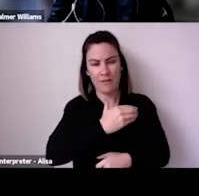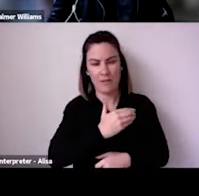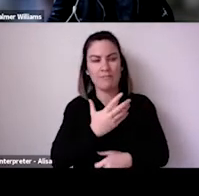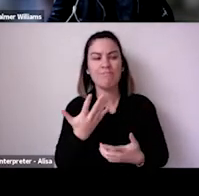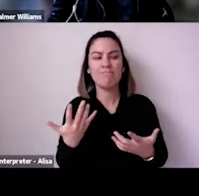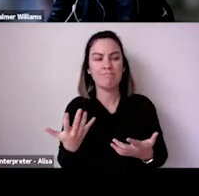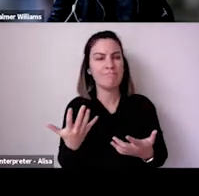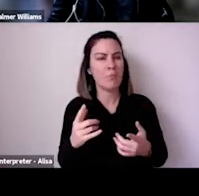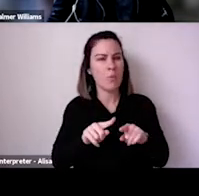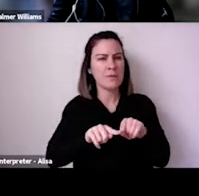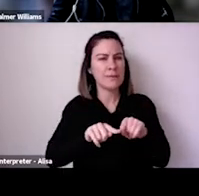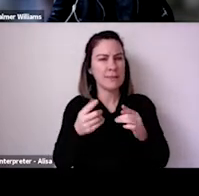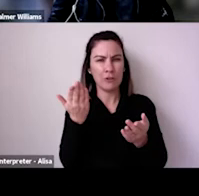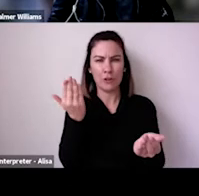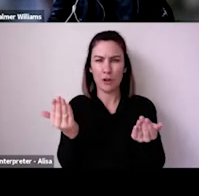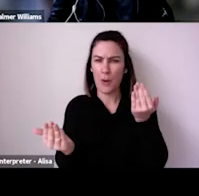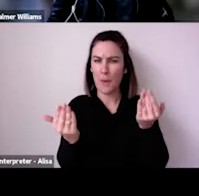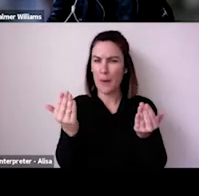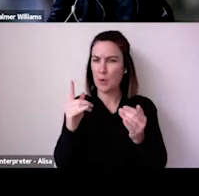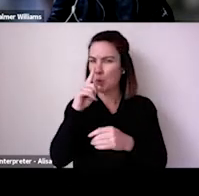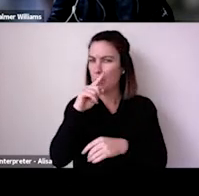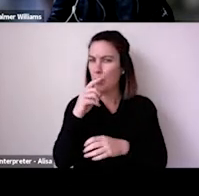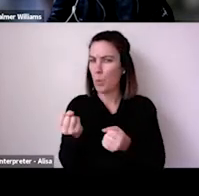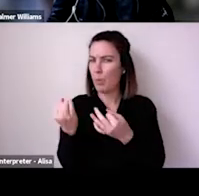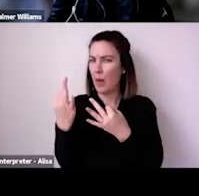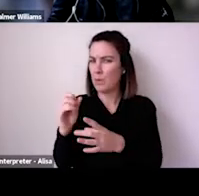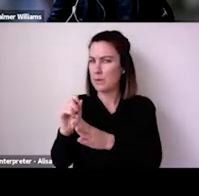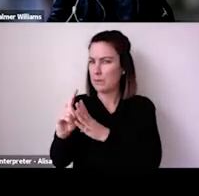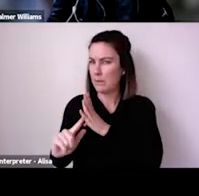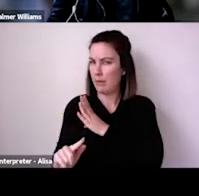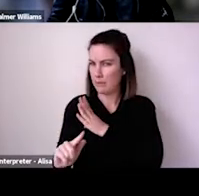Going to the theatre will be safer than going to the market or the gas station, you know,